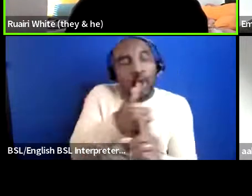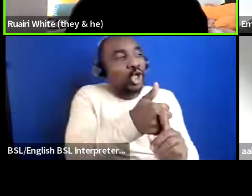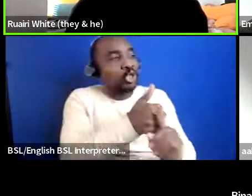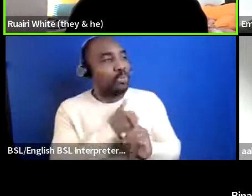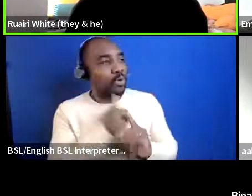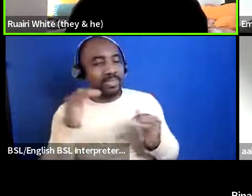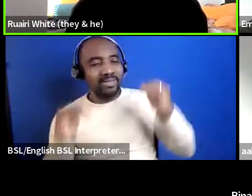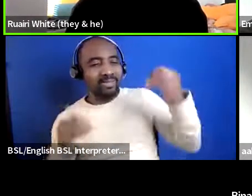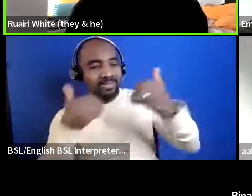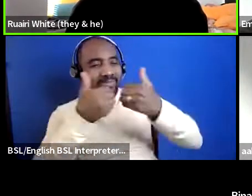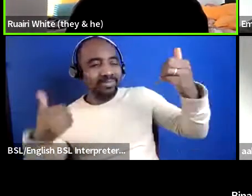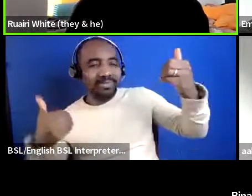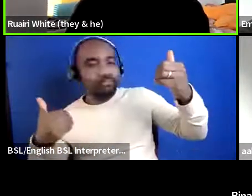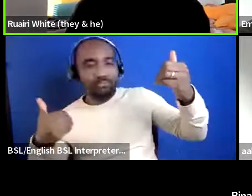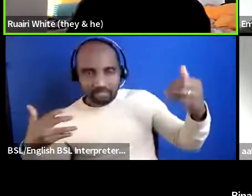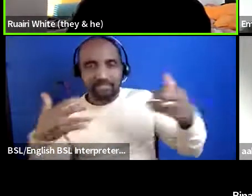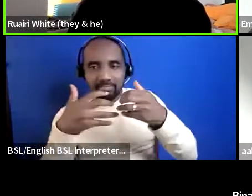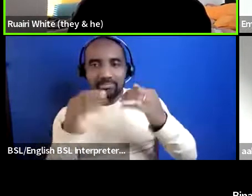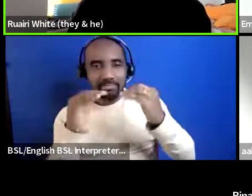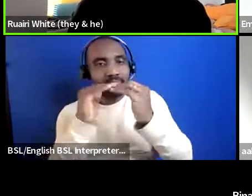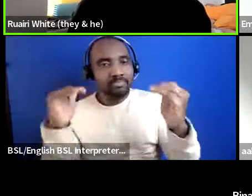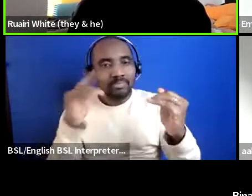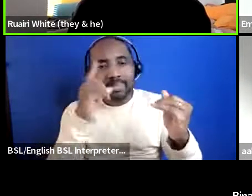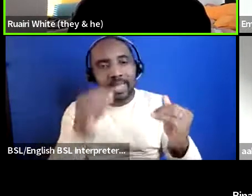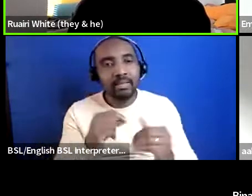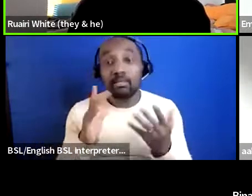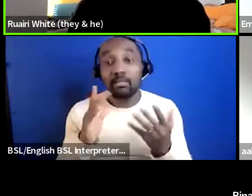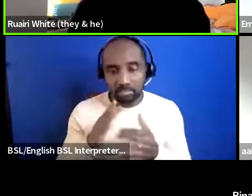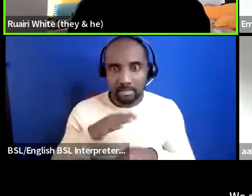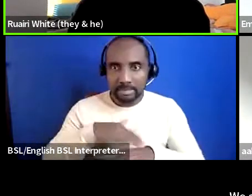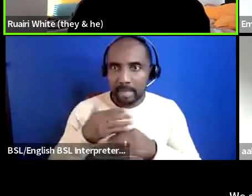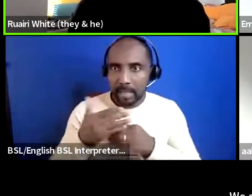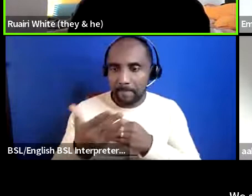we are coming up to the end of our time i'll just open it out to our panelists is there